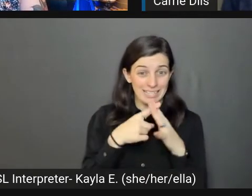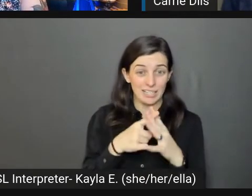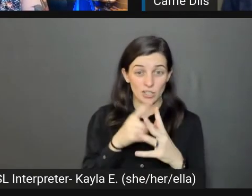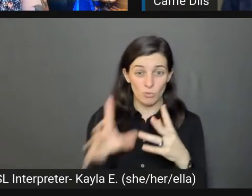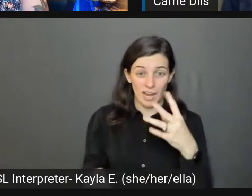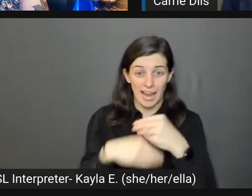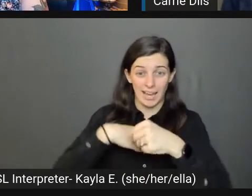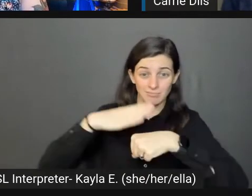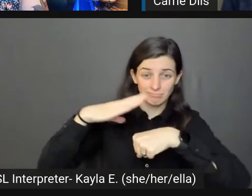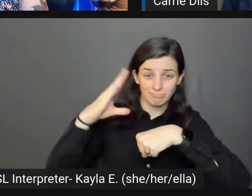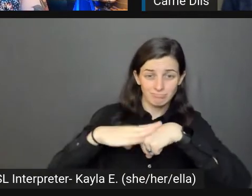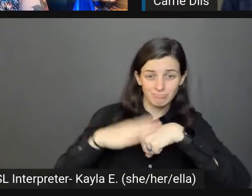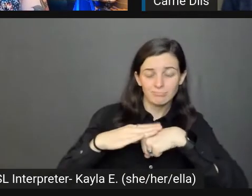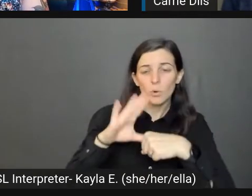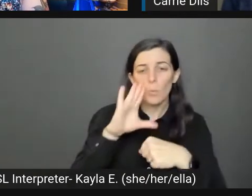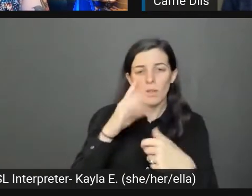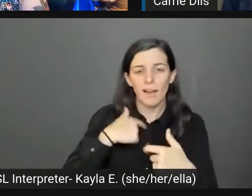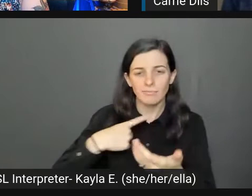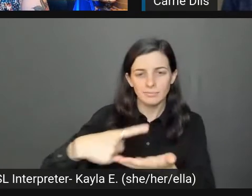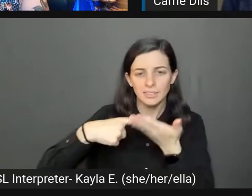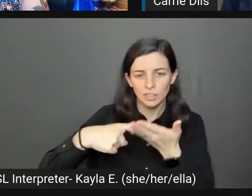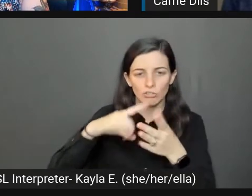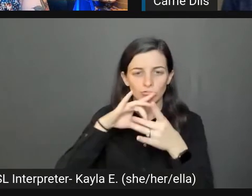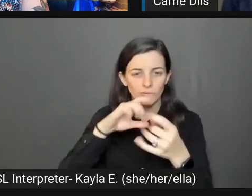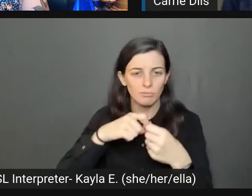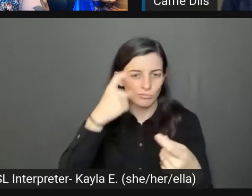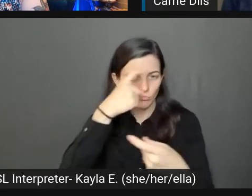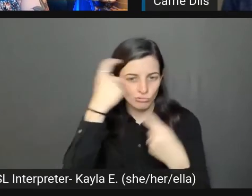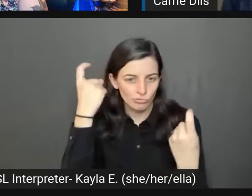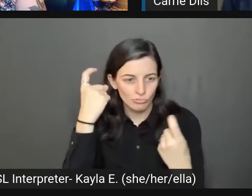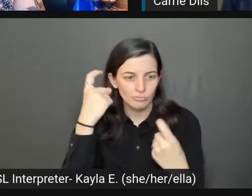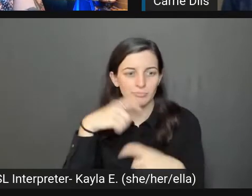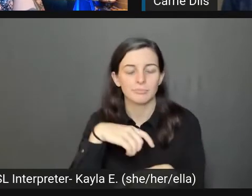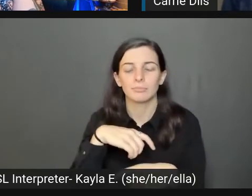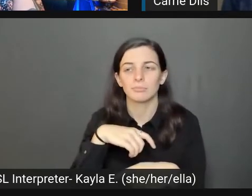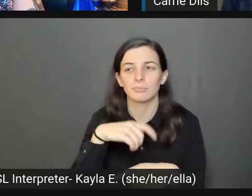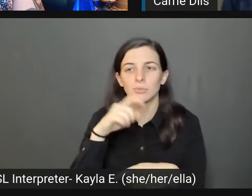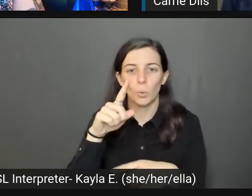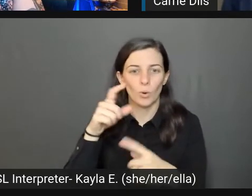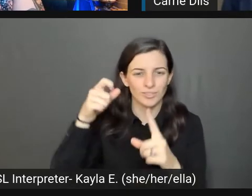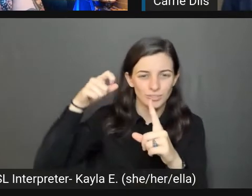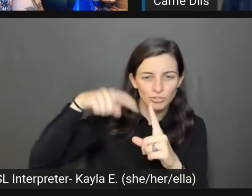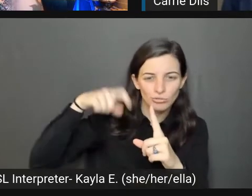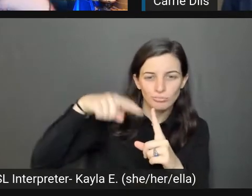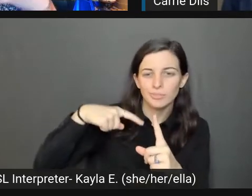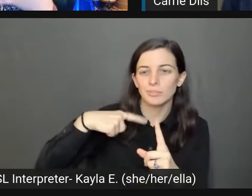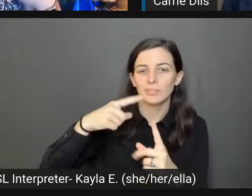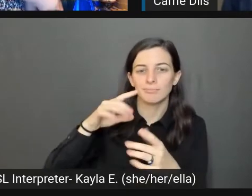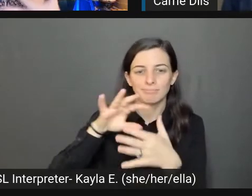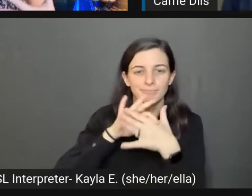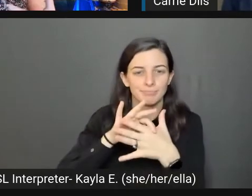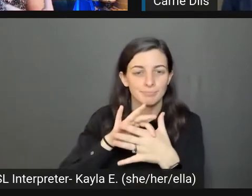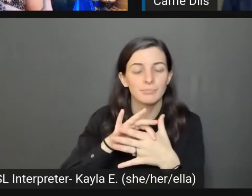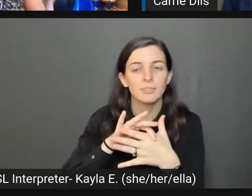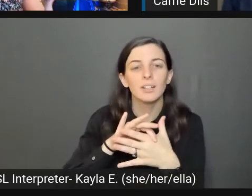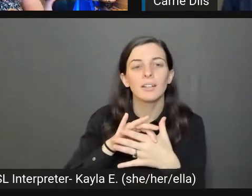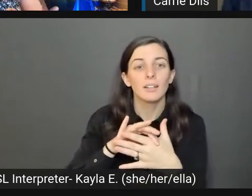of triggering content, just so people can make that decision because we don't want to make it for them.